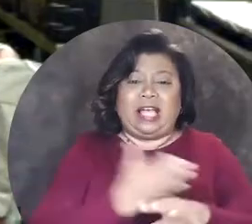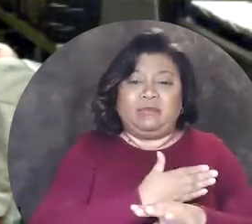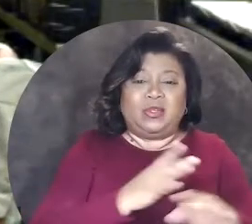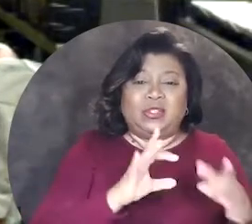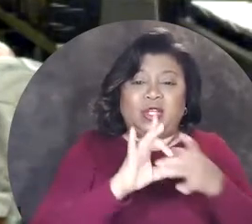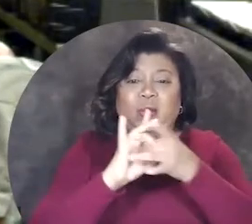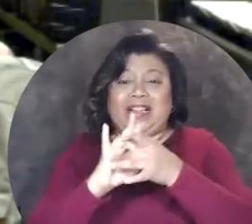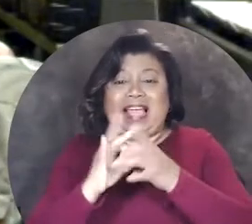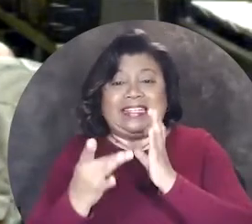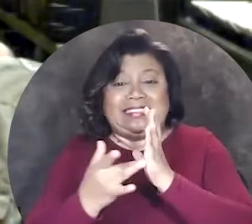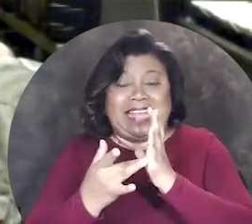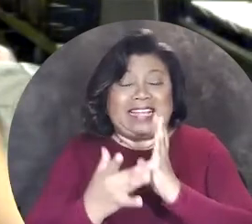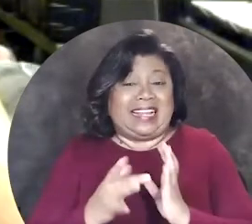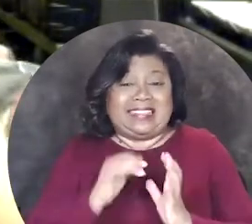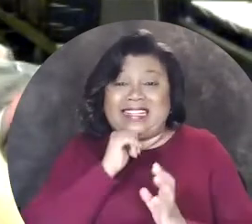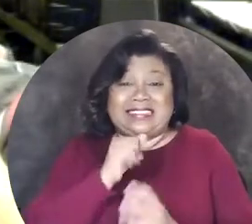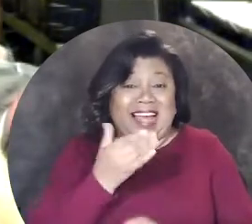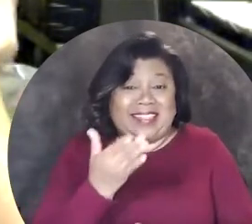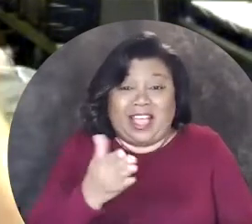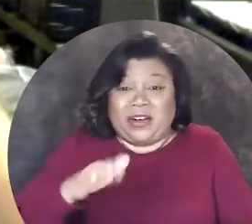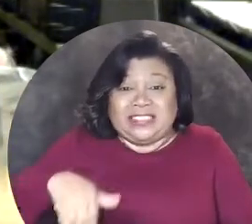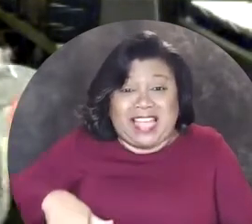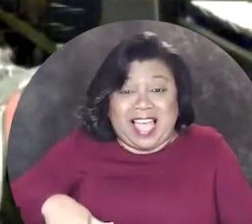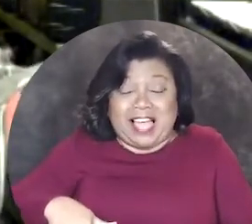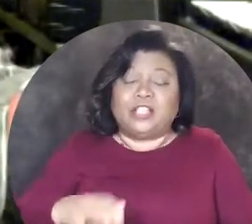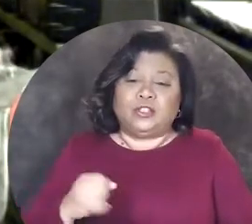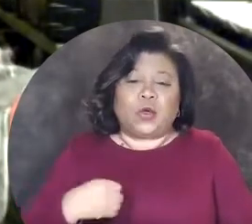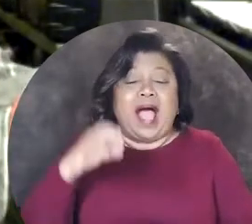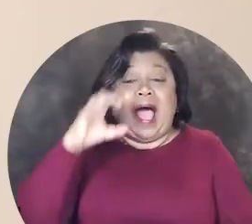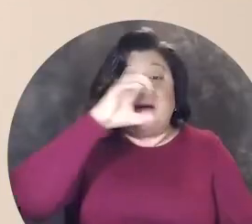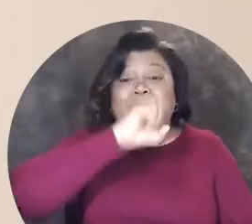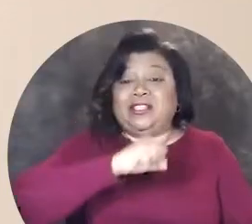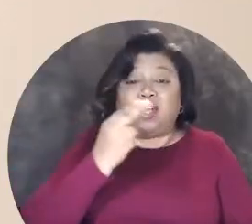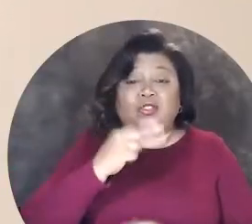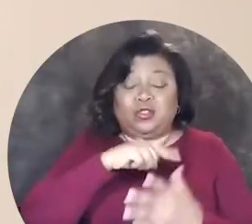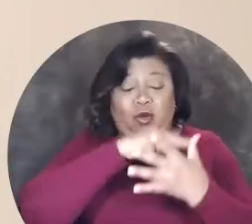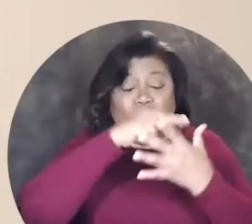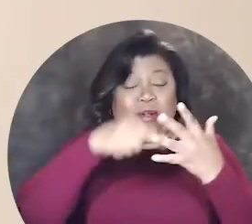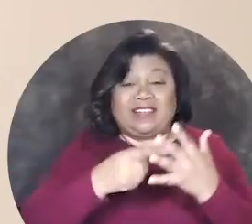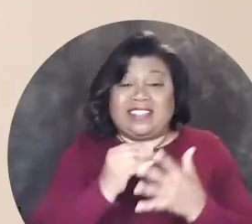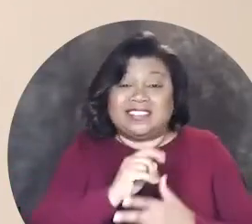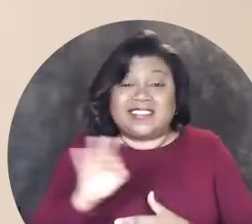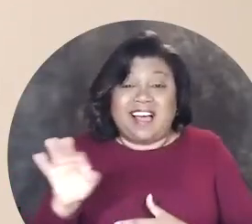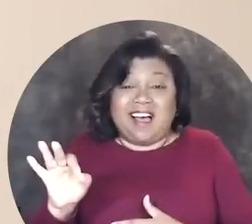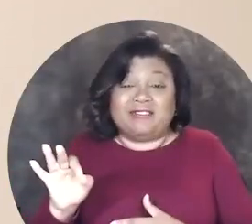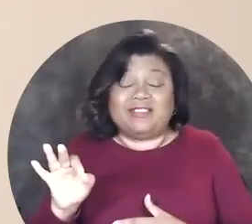of sound and music related technology that just isn't there yet, so I missed out on using all this stuff so